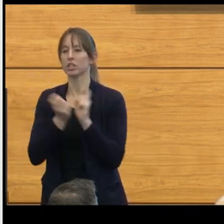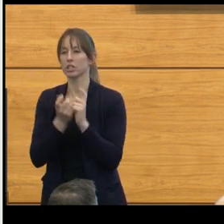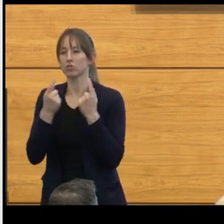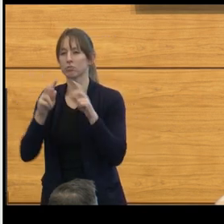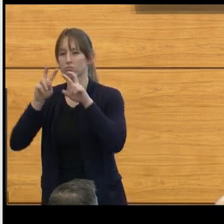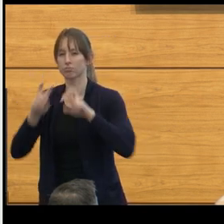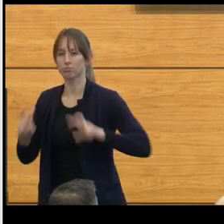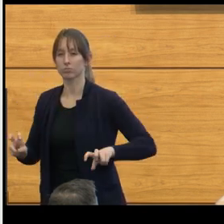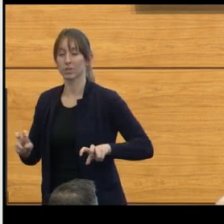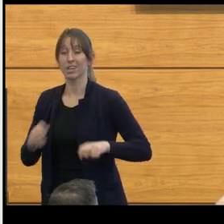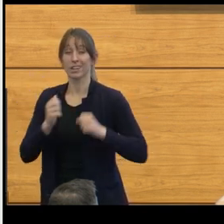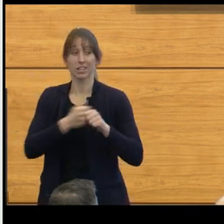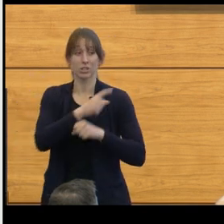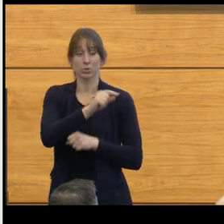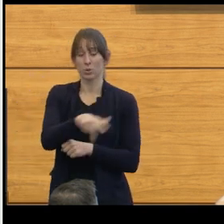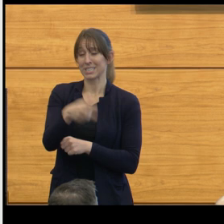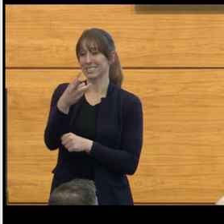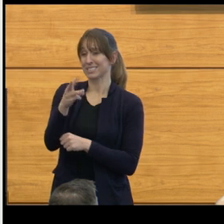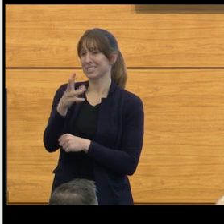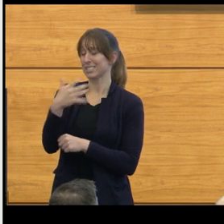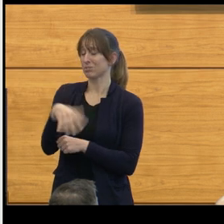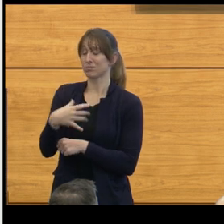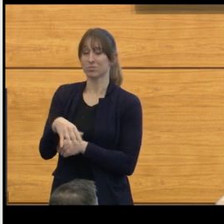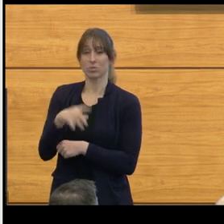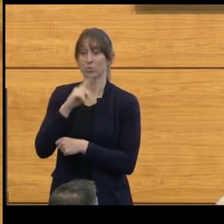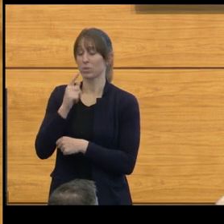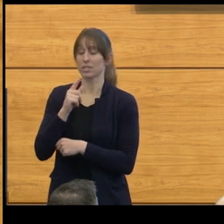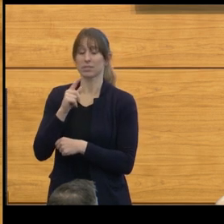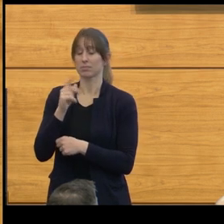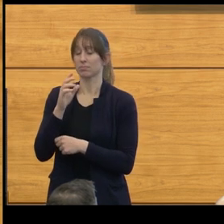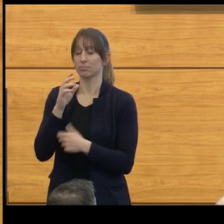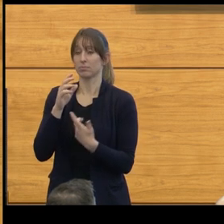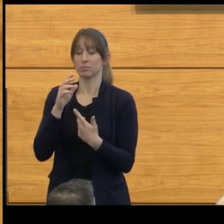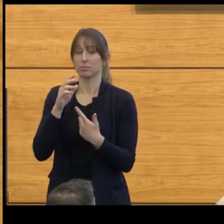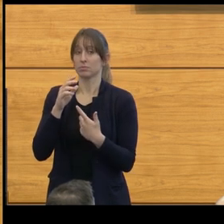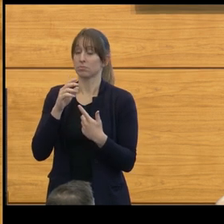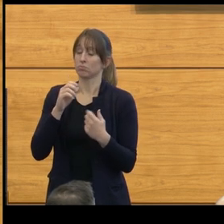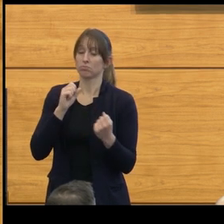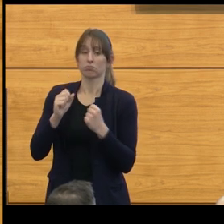decided to change its classification of tumors. They now looked at things like